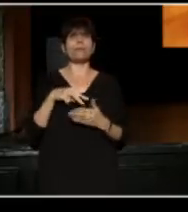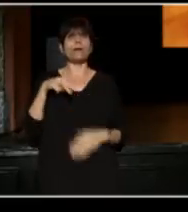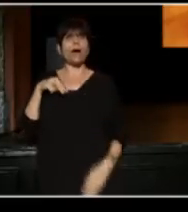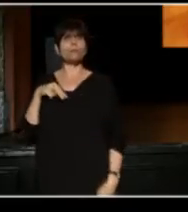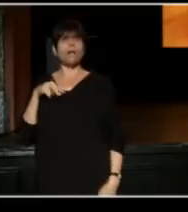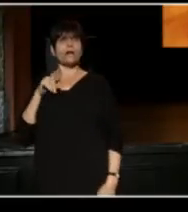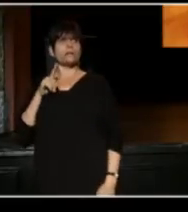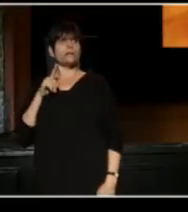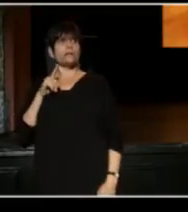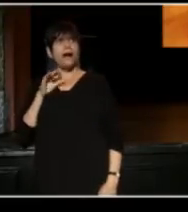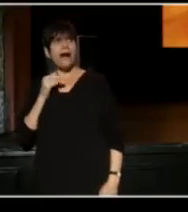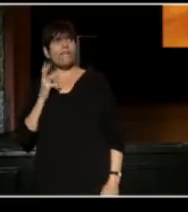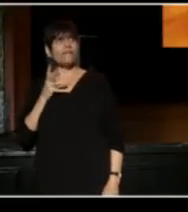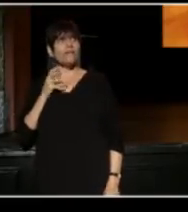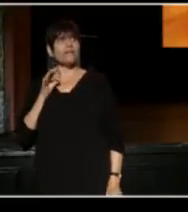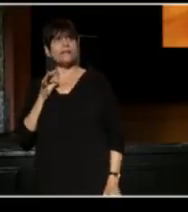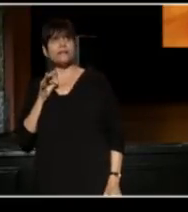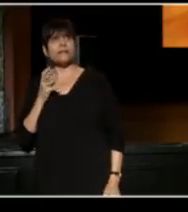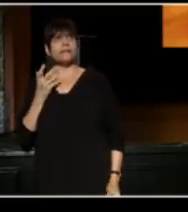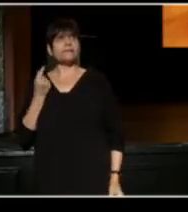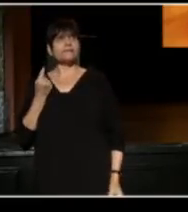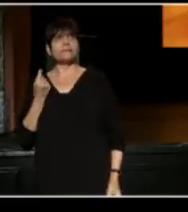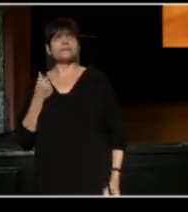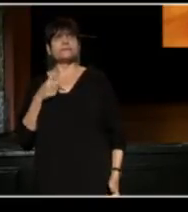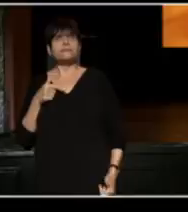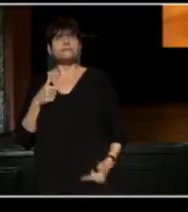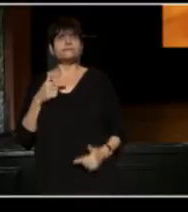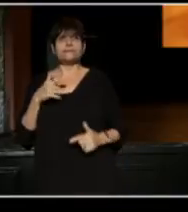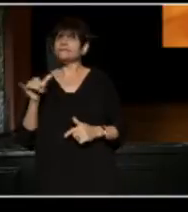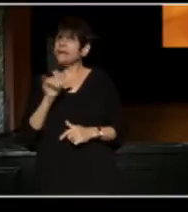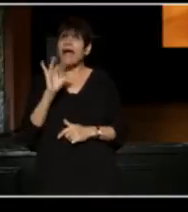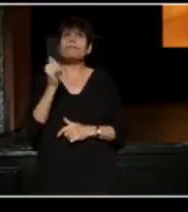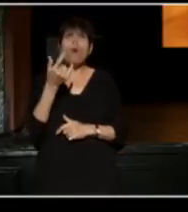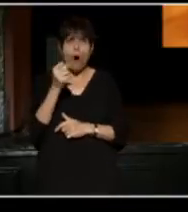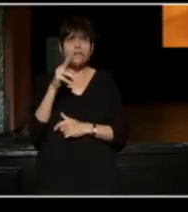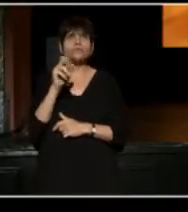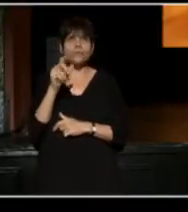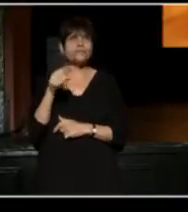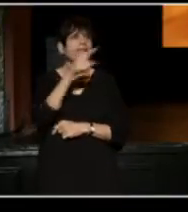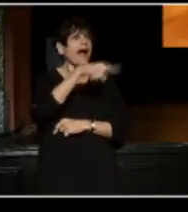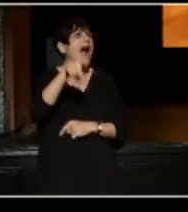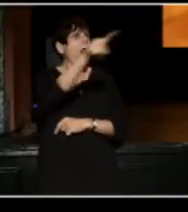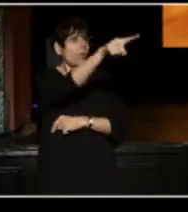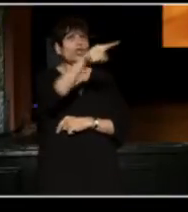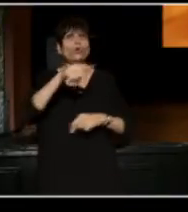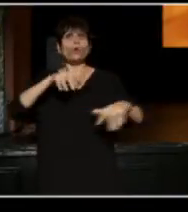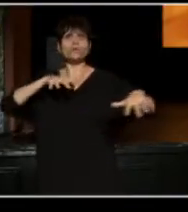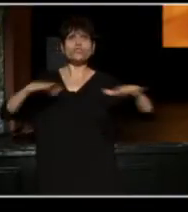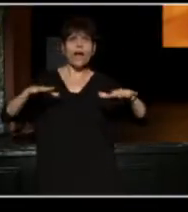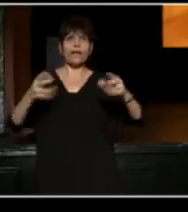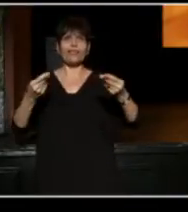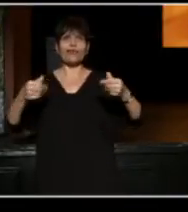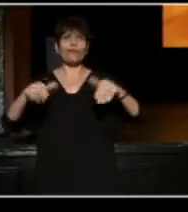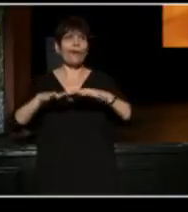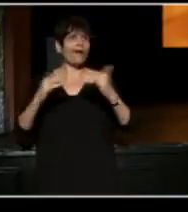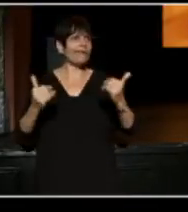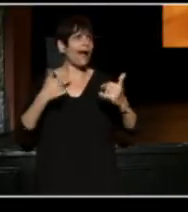wondering how they fit in. So we are asking you, how will you shape the ground on which we stand? Over the next three days,